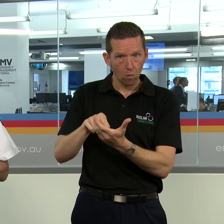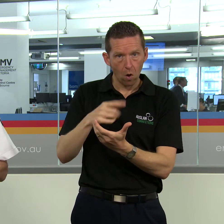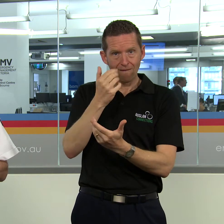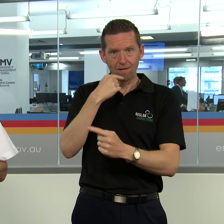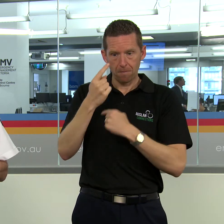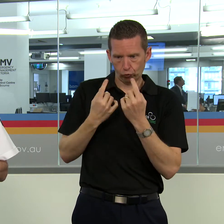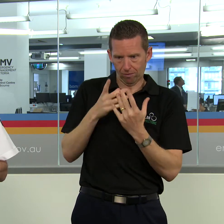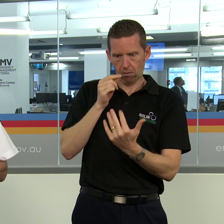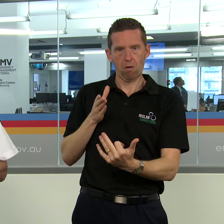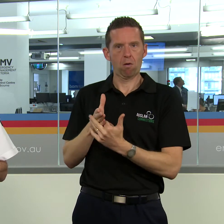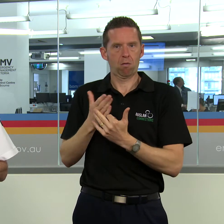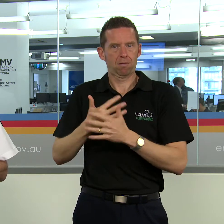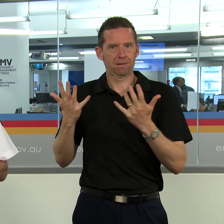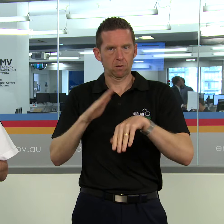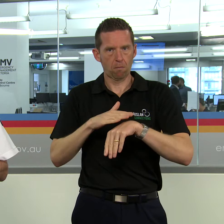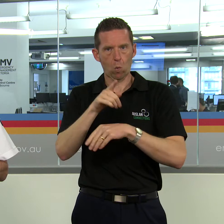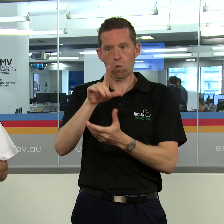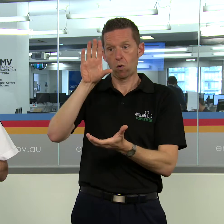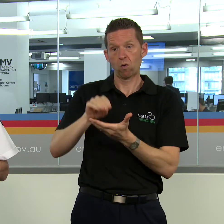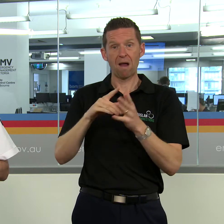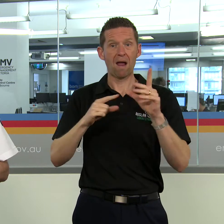you update and download the app if you need it.